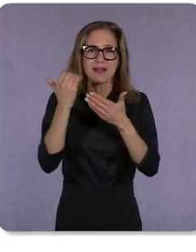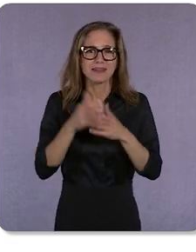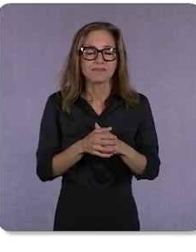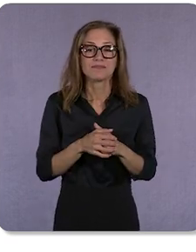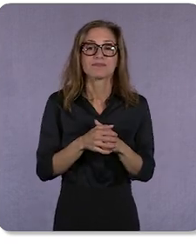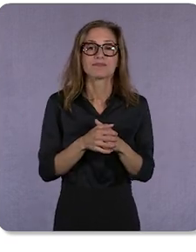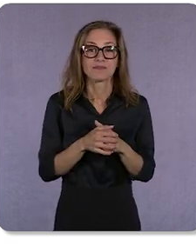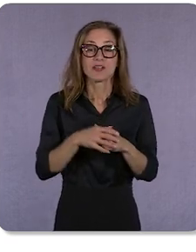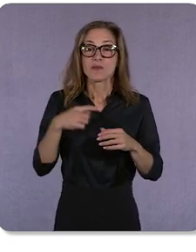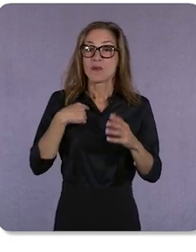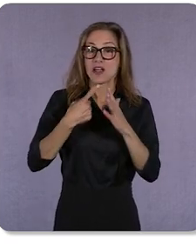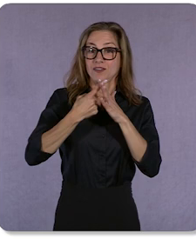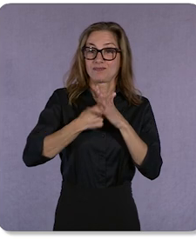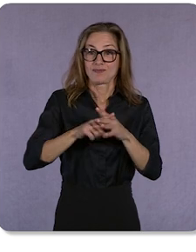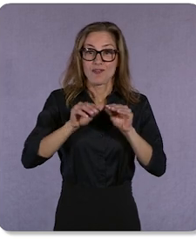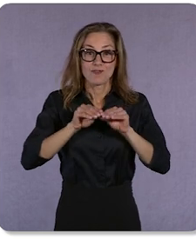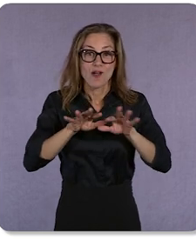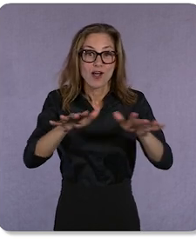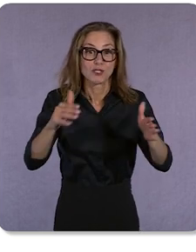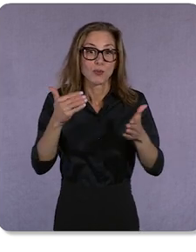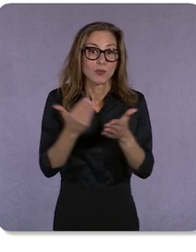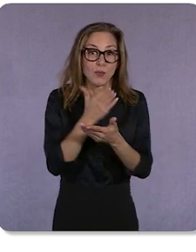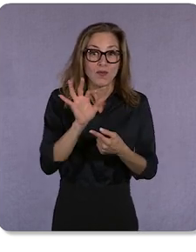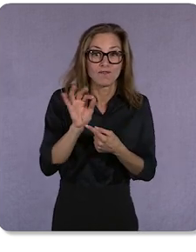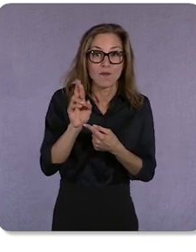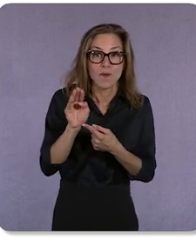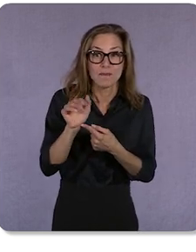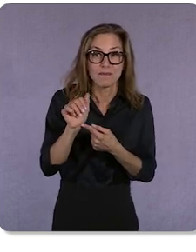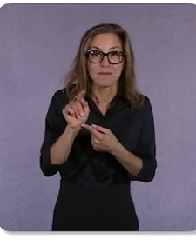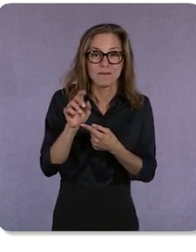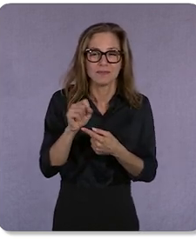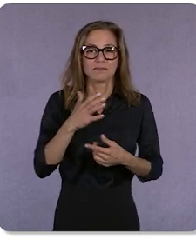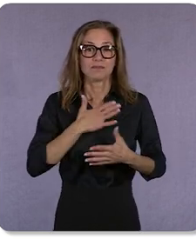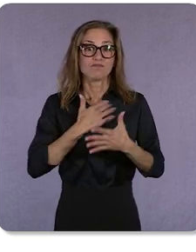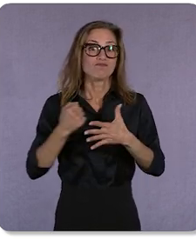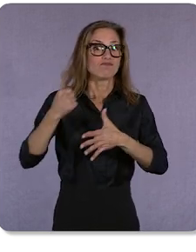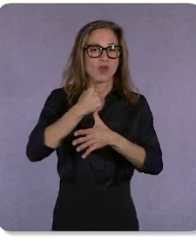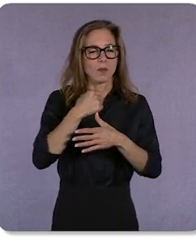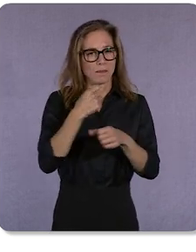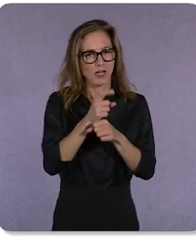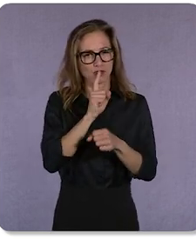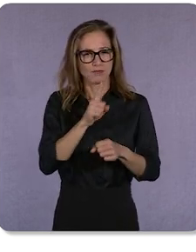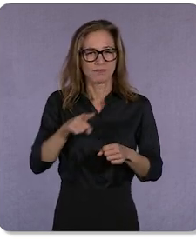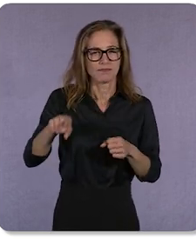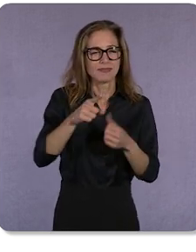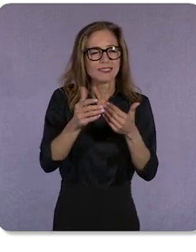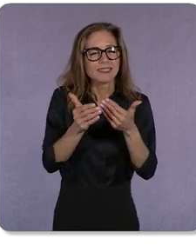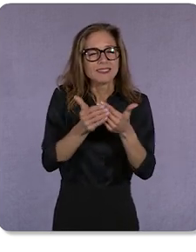new formats, it’s one of my top priorities to make it easy for all of you to access them.